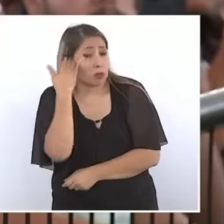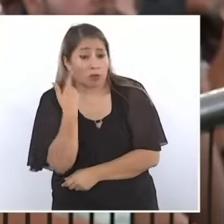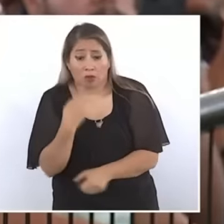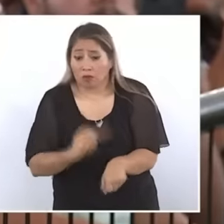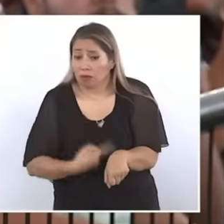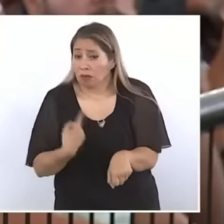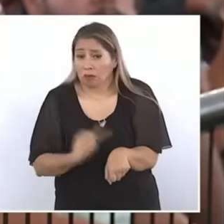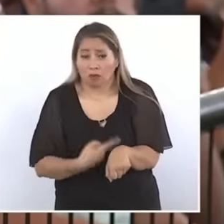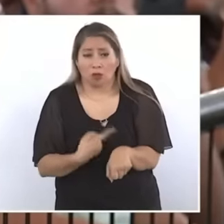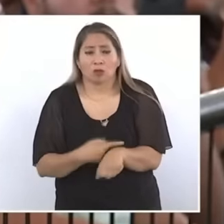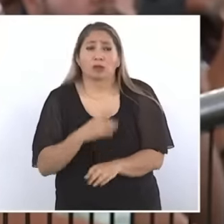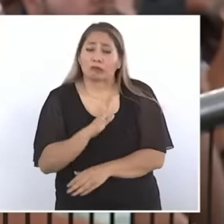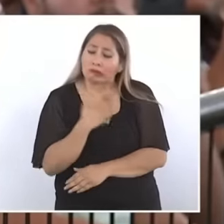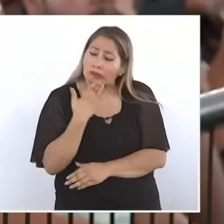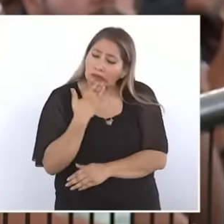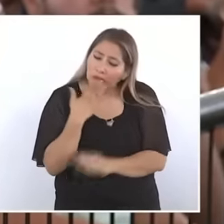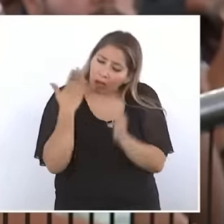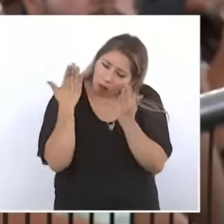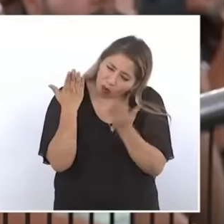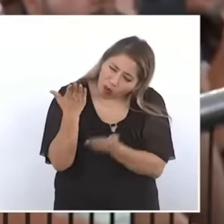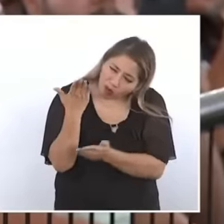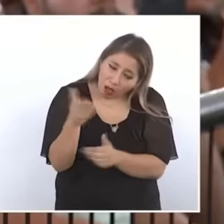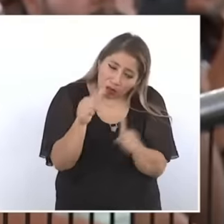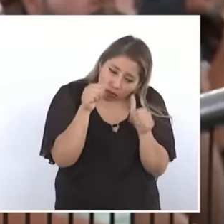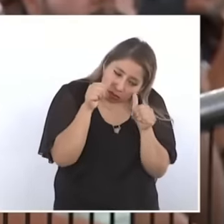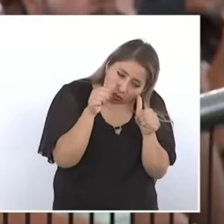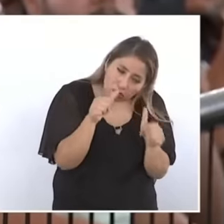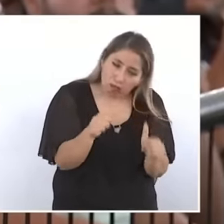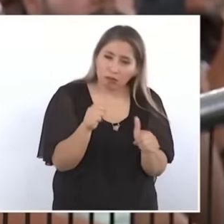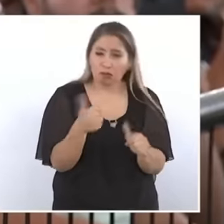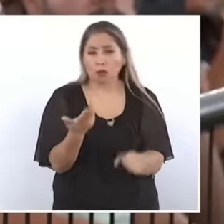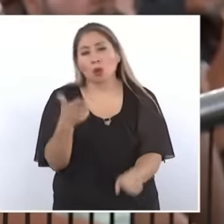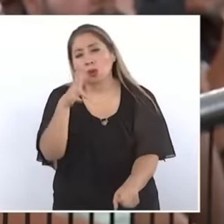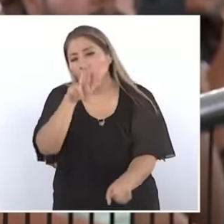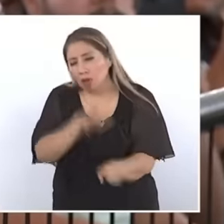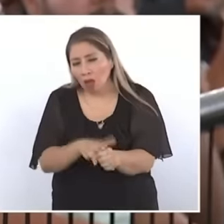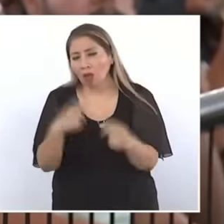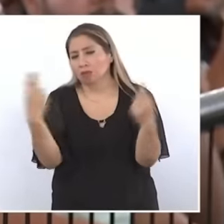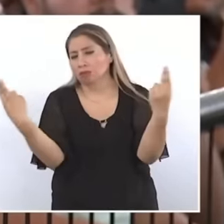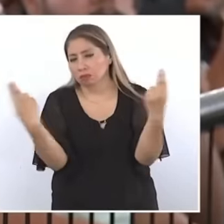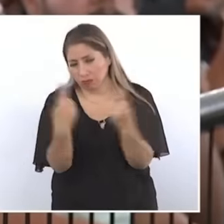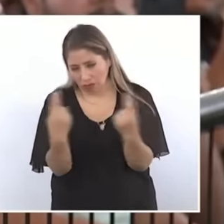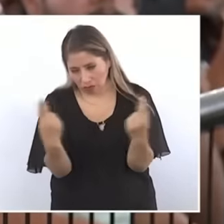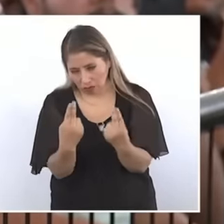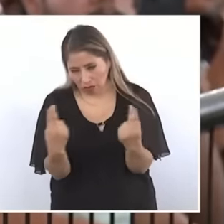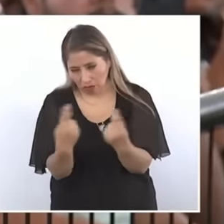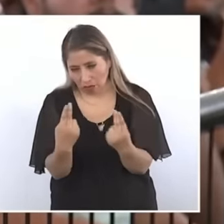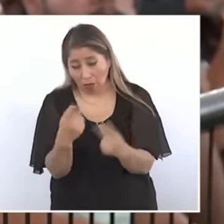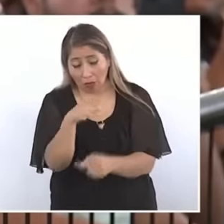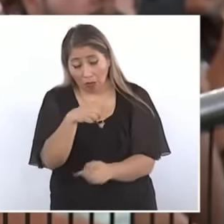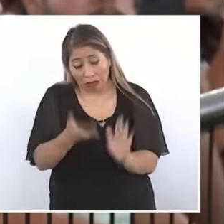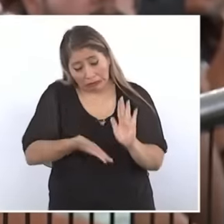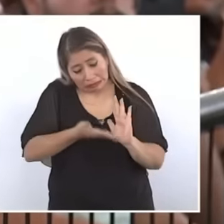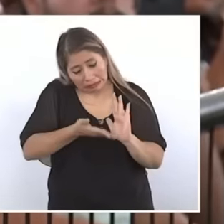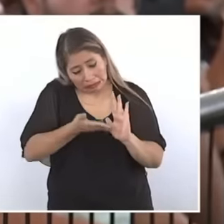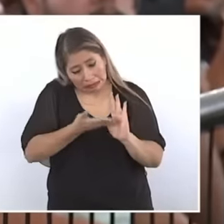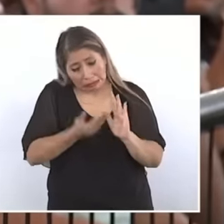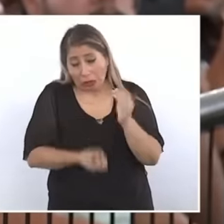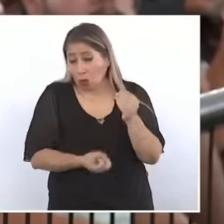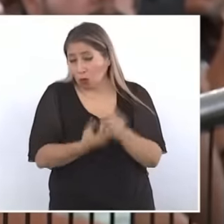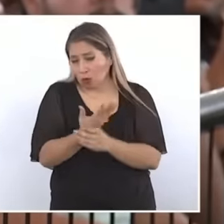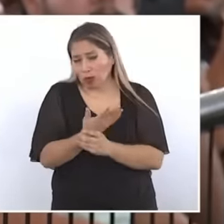I do want her to pay attention to that so that It can be done. I hope that with your good